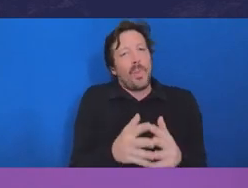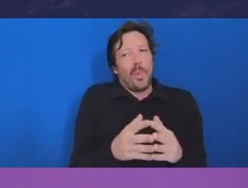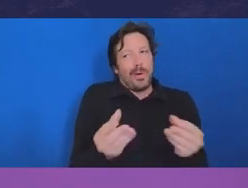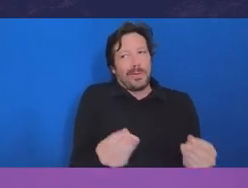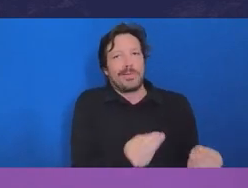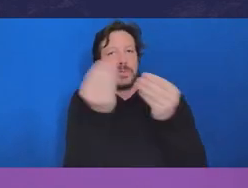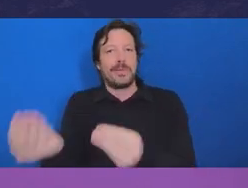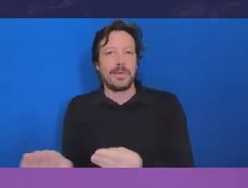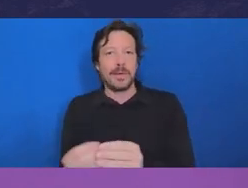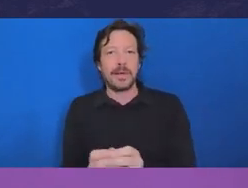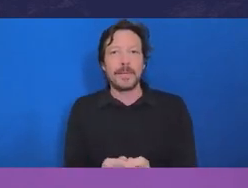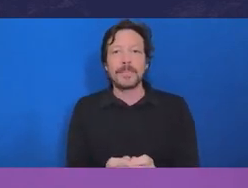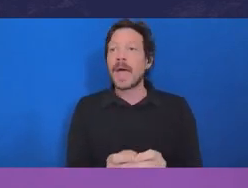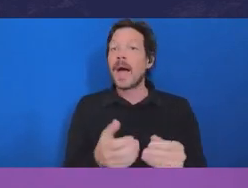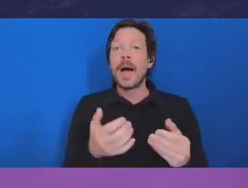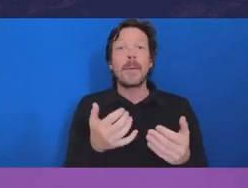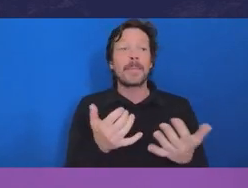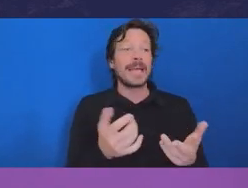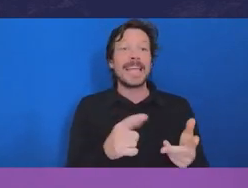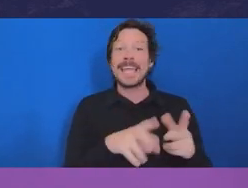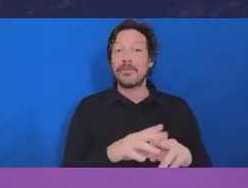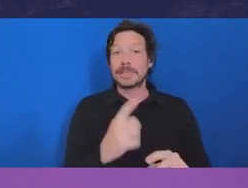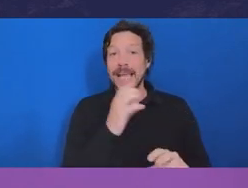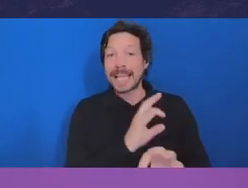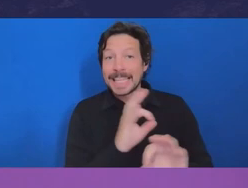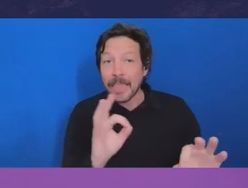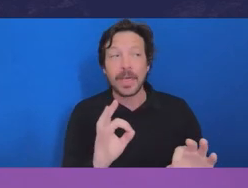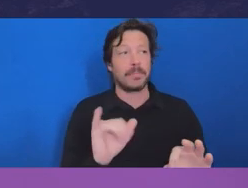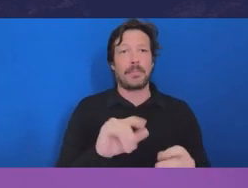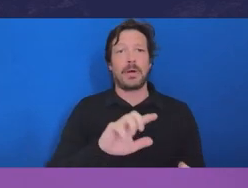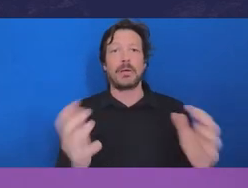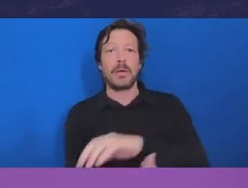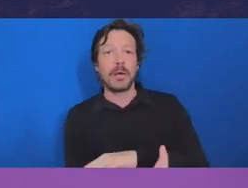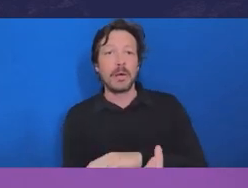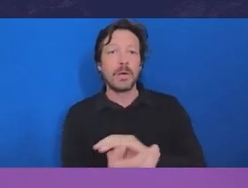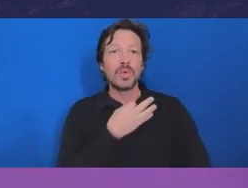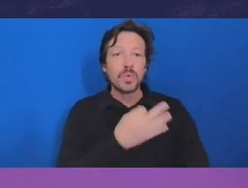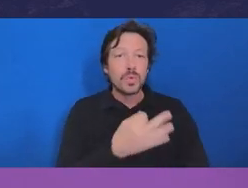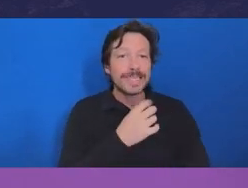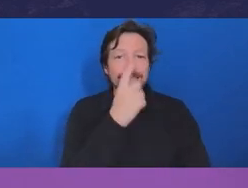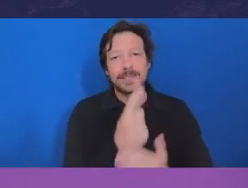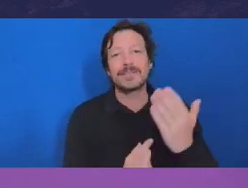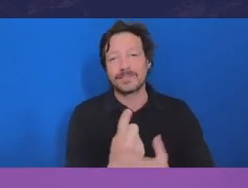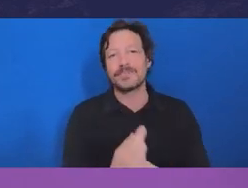that weren’t thought about in the context of the original decision. So I still think we've got a fair way to go in speaking truth to power